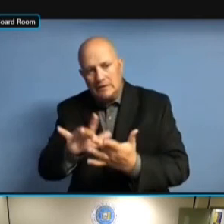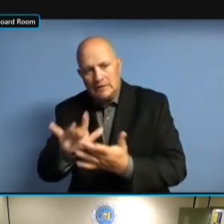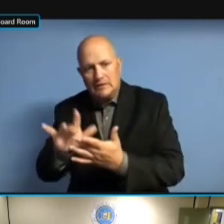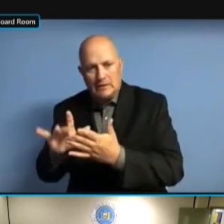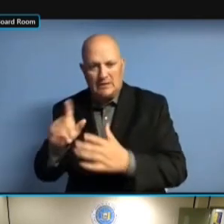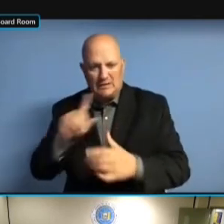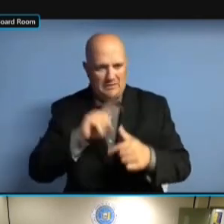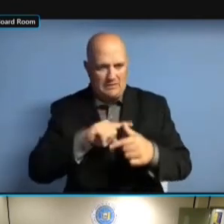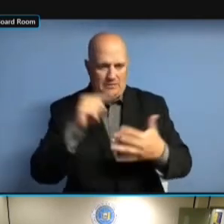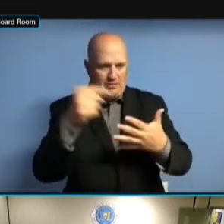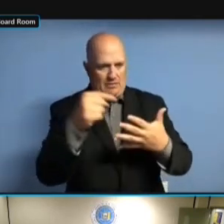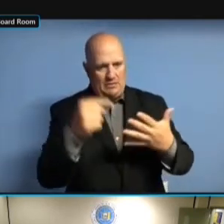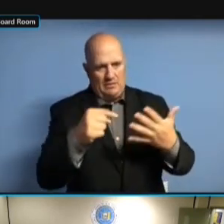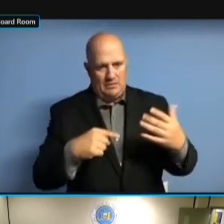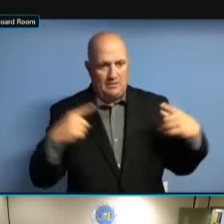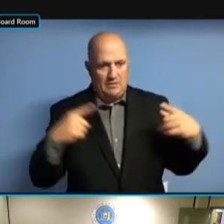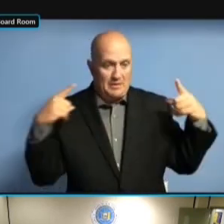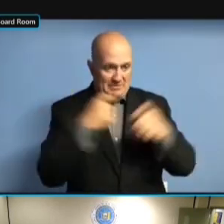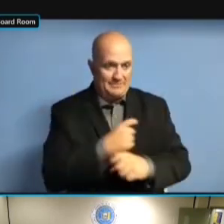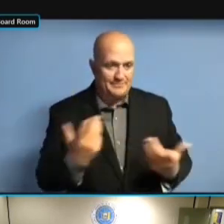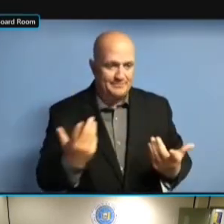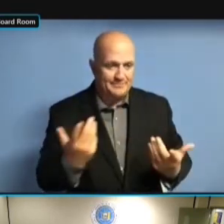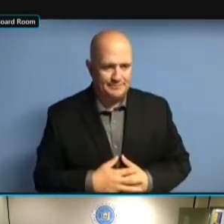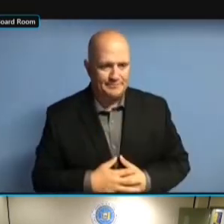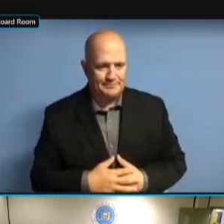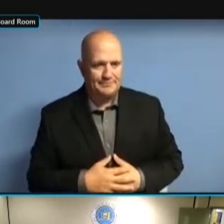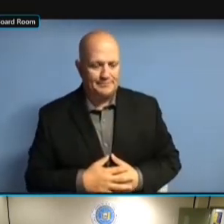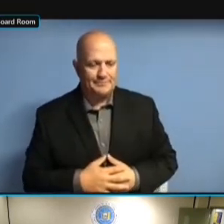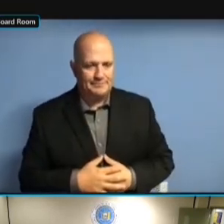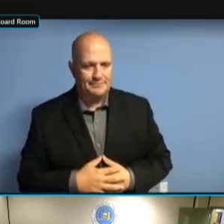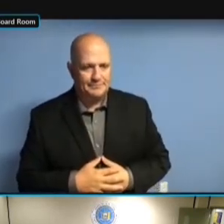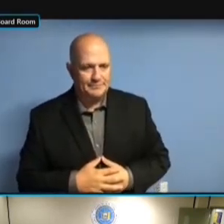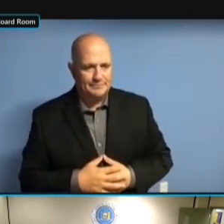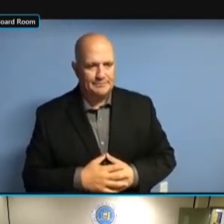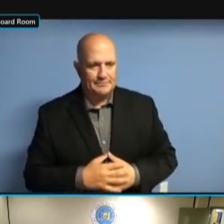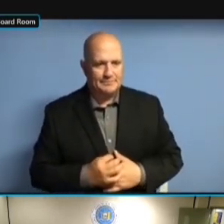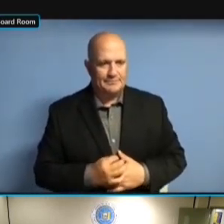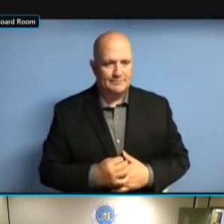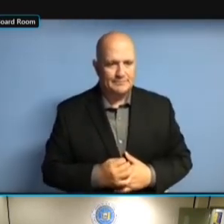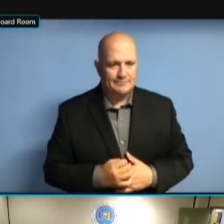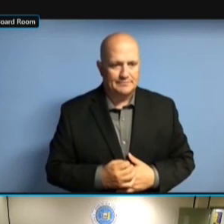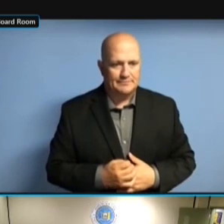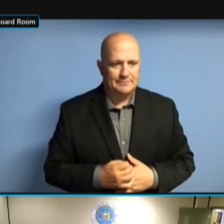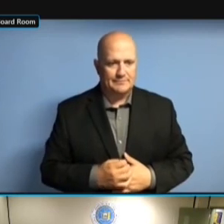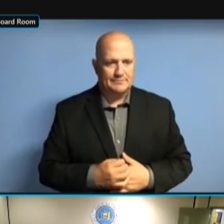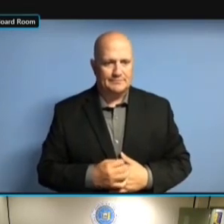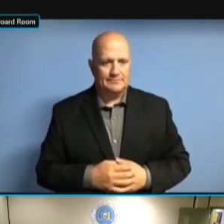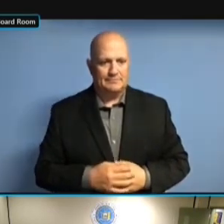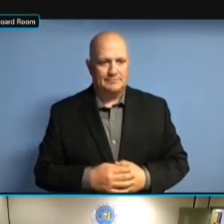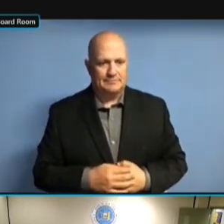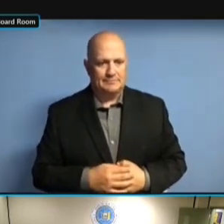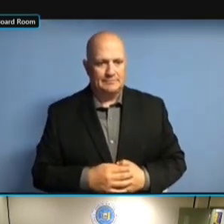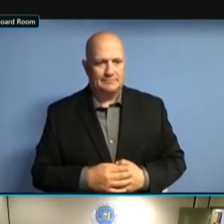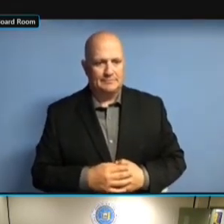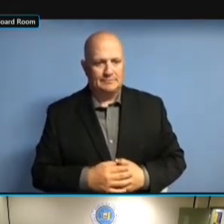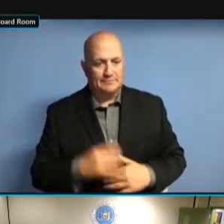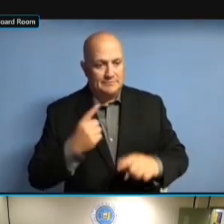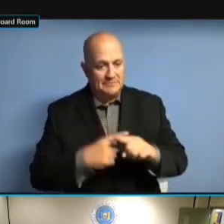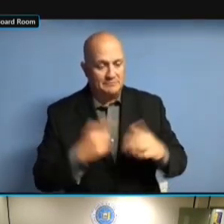INTO. >> HE'S ALSO GOING TO RUN INTO INTO. >> HE'S ALSO GOING TO RUN INTO A HE'S ALSO GOING TO RUN INTO A HE'S ALSO GOING TO RUN INTO A NEW HE'S ALSO GOING TO RUN INTO A NEW TREASURER HE'S ALSO GOING TO RUN INTO A NEW TREASURER WANTING HE'S ALSO GOING TO RUN INTO A NEW TREASURER WANTING TO HE'S ALSO GOING TO RUN INTO A NEW TREASURER WANTING TO TAKE NEW TREASURER WANTING TO TAKE NEW TREASURER WANTING TO TAKE OVER NEW TREASURER WANTING TO TAKE OVER AN NEW TREASURER WANTING TO TAKE OVER AN OLD NEW TREASURER WANTING TO TAKE OVER AN OLD COMMITTEE NEW TREASURER WANTING TO TAKE OVER AN OLD COMMITTEE THAT NEW TREASURER WANTING TO TAKE OVER AN OLD COMMITTEE THAT THE OVER AN OLD COMMITTEE THAT THE OVER AN OLD COMMITTEE THAT THE TREASURER OVER AN OLD COMMITTEE THAT THE TREASURER CAN'T OVER AN OLD COMMITTEE THAT THE TREASURER CAN'T FIND OVER AN OLD COMMITTEE THAT THE TREASURER CAN'T FIND BECAUSE OVER AN OLD COMMITTEE THAT THE TREASURER CAN'T FIND BECAUSE THE TREASURER CAN'T FIND BECAUSE THE TREASURER CAN'T FIND BECAUSE THE NEW TREASURER CAN'T FIND BECAUSE THE NEW PEOPLE TREASURER CAN'T FIND BECAUSE THE NEW PEOPLE DON'T TREASURER CAN'T FIND BECAUSE THE NEW PEOPLE DON'T WANT TREASURER CAN'T FIND BECAUSE THE NEW PEOPLE DON'T WANT TO TREASURER CAN'T FIND BECAUSE THE NEW PEOPLE DON'T WANT TO GET NEW PEOPLE DON'T WANT TO GET NEW PEOPLE DON'T WANT TO GET SADDLED NEW PEOPLE DON'T WANT TO GET SADDLED WITH